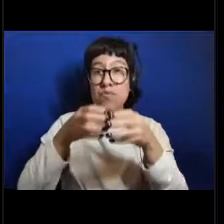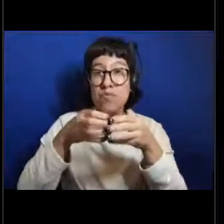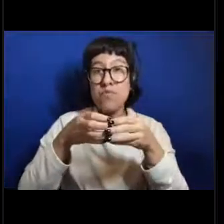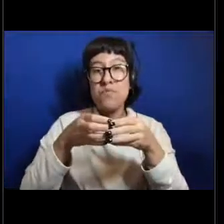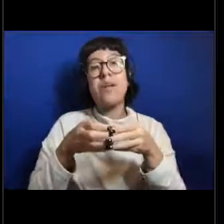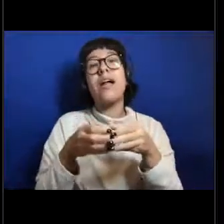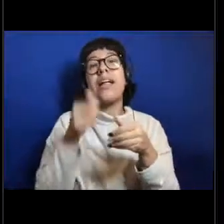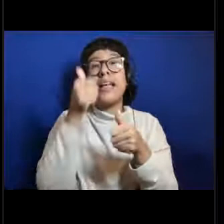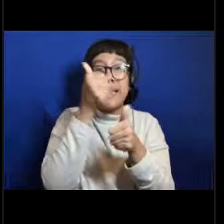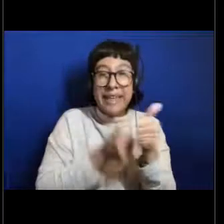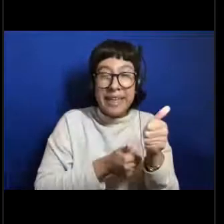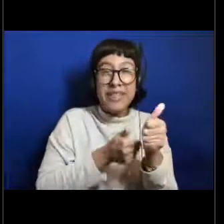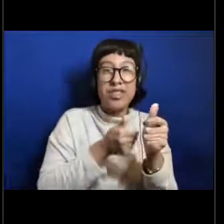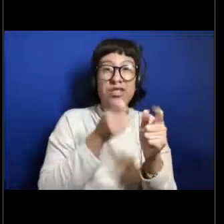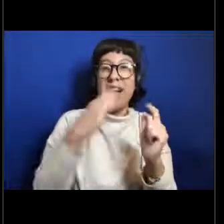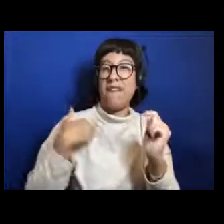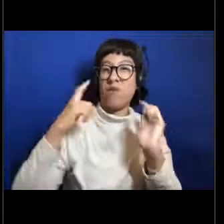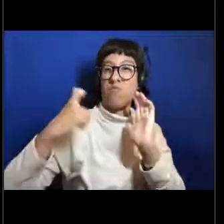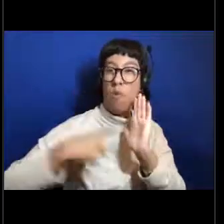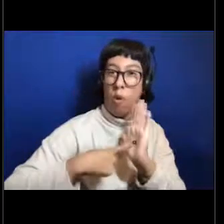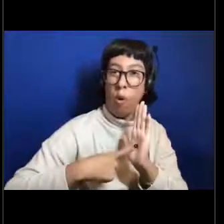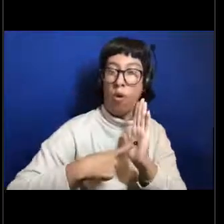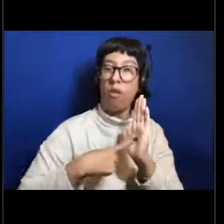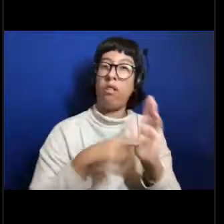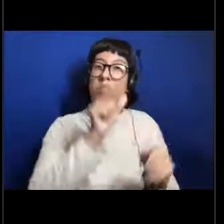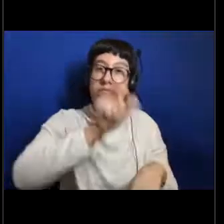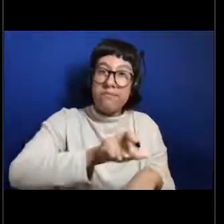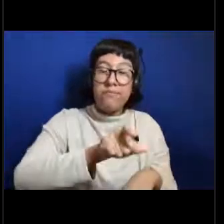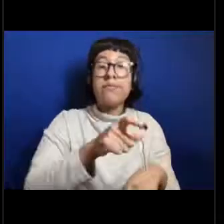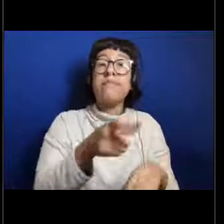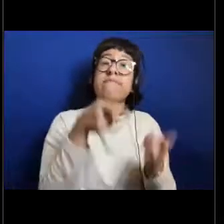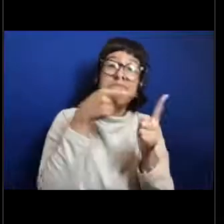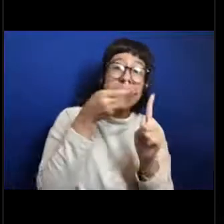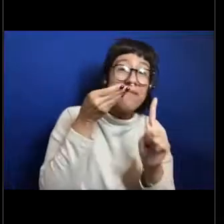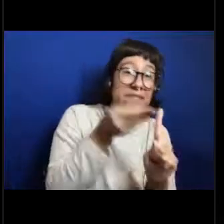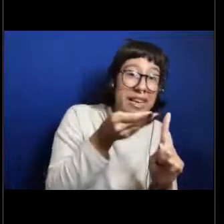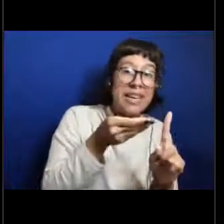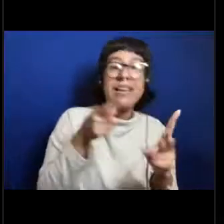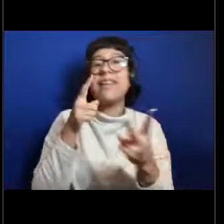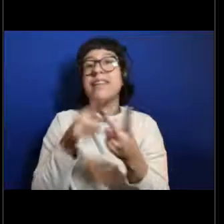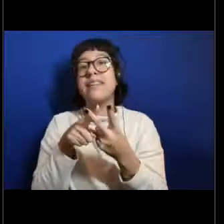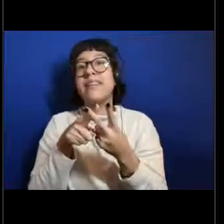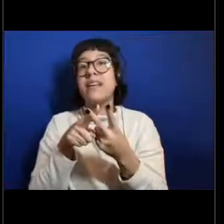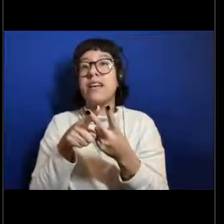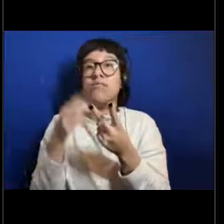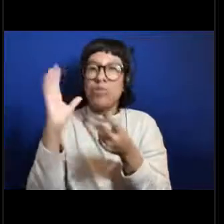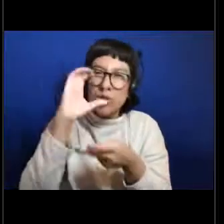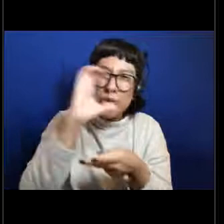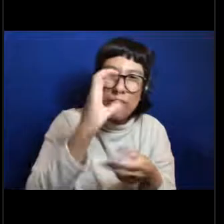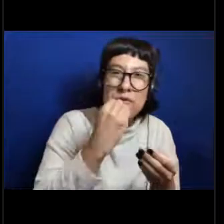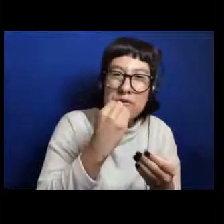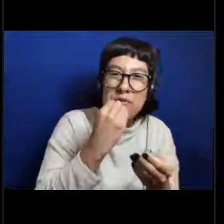for things like swimming or feeding or reproducing, just depends on where you're looking on a siphonophore,